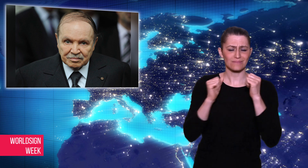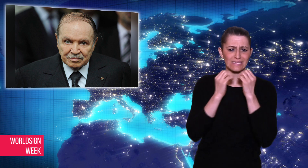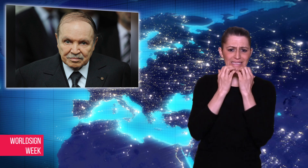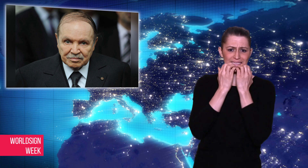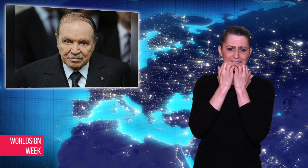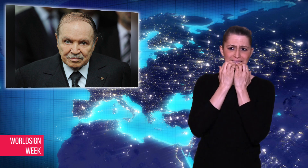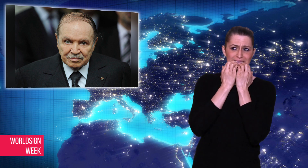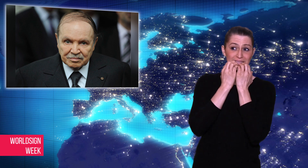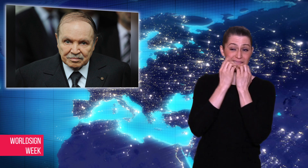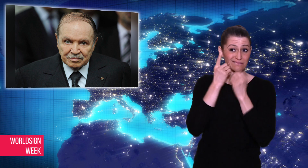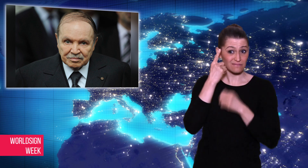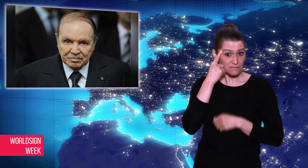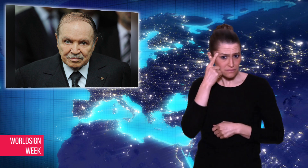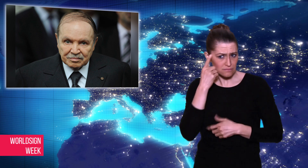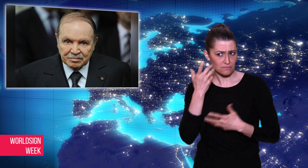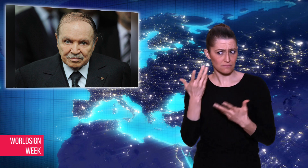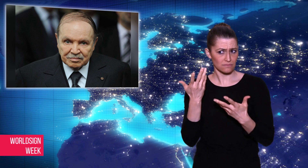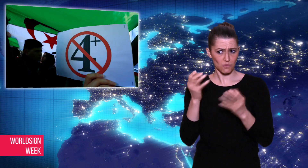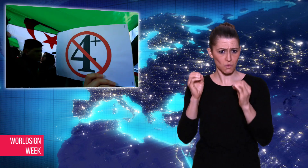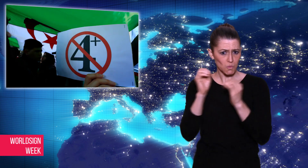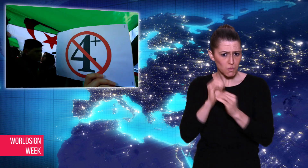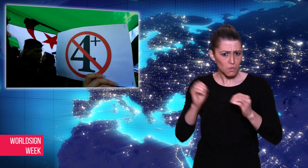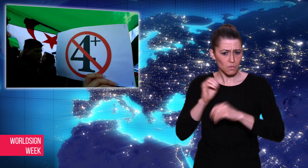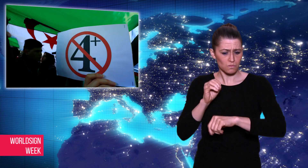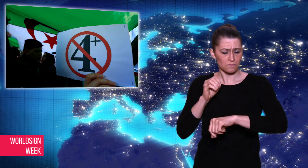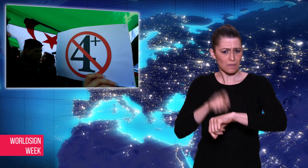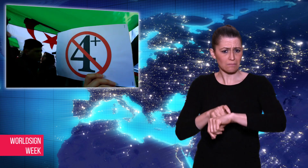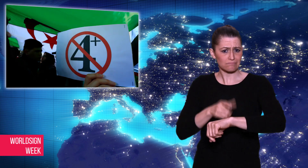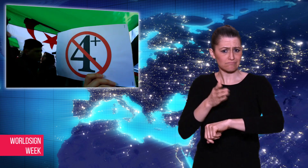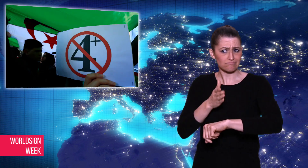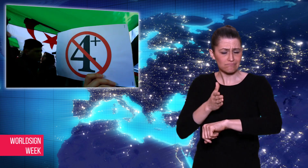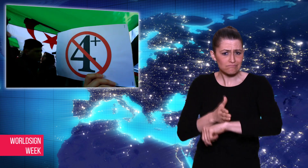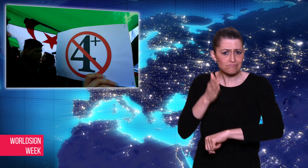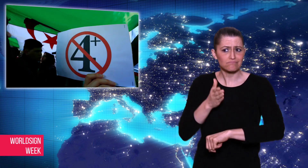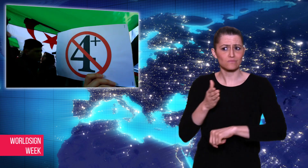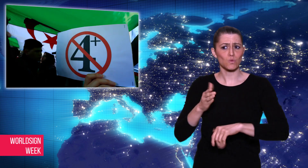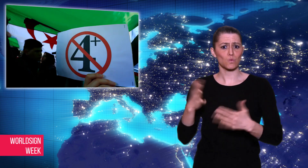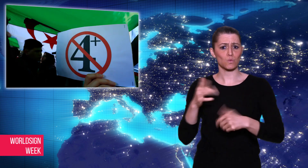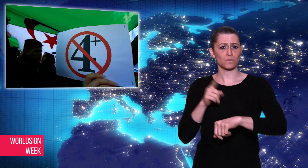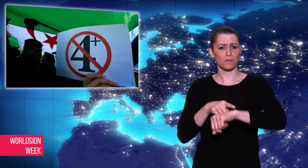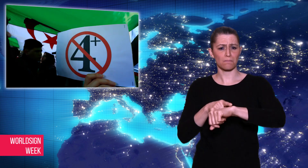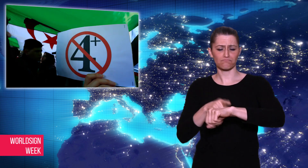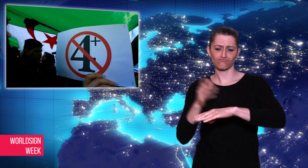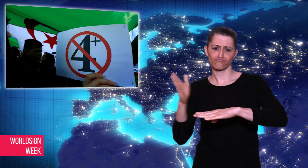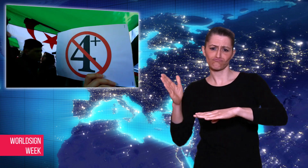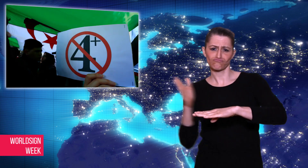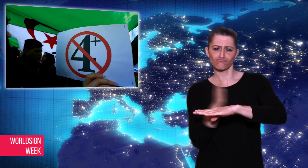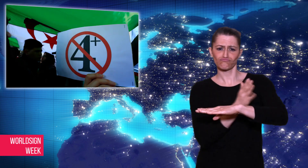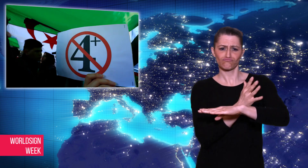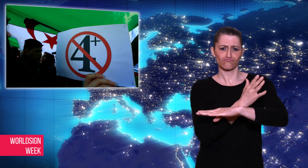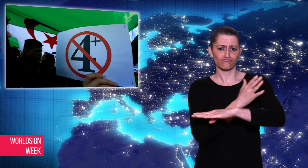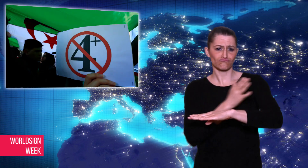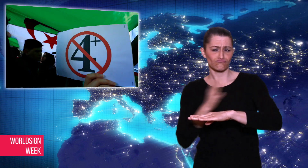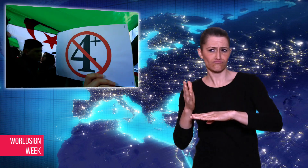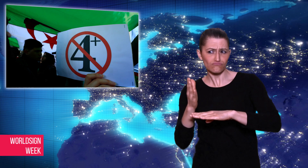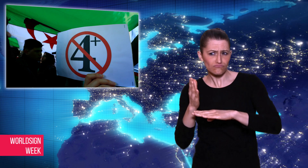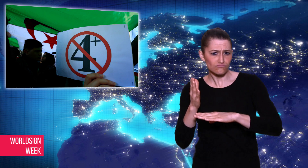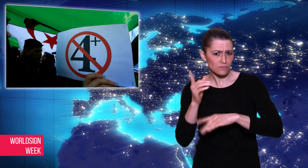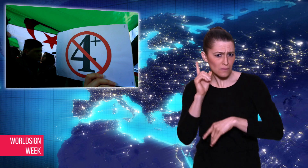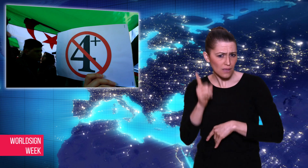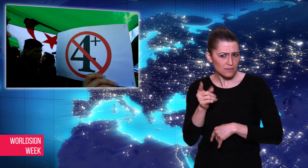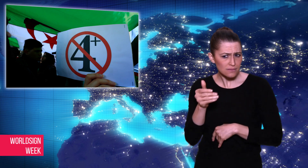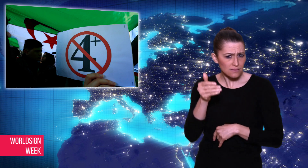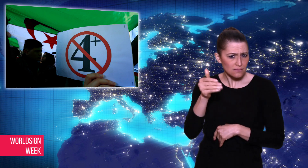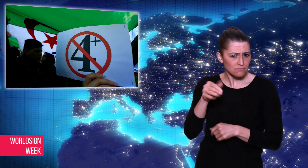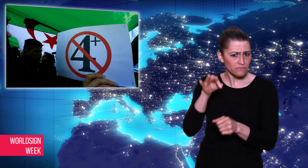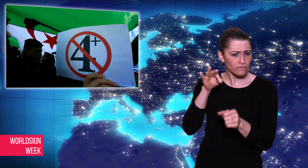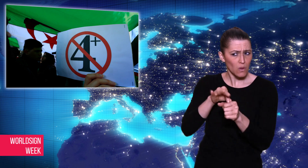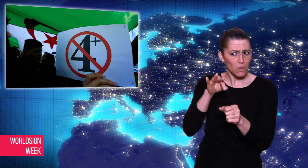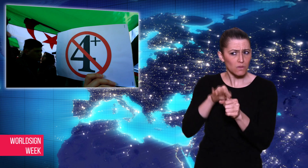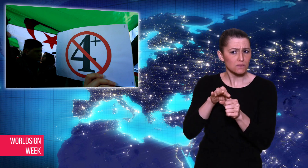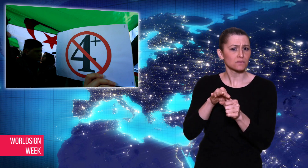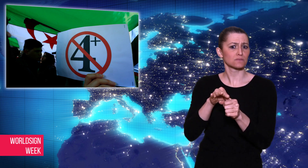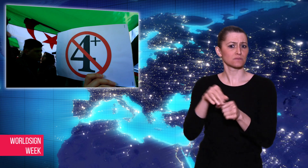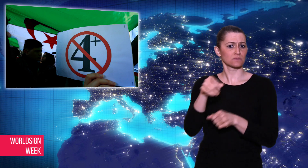timeline. Some protestors are worried that a lack of date of